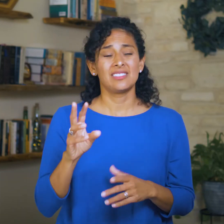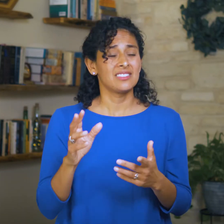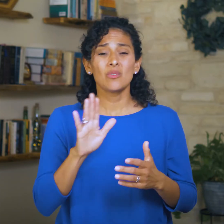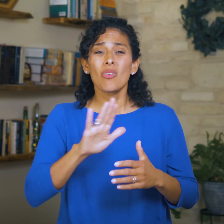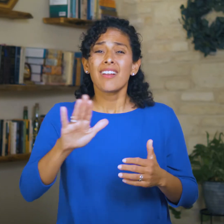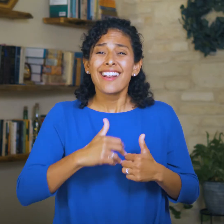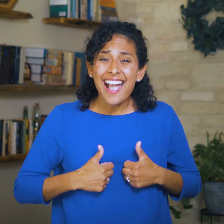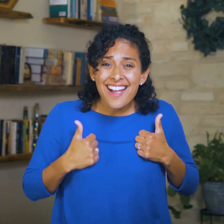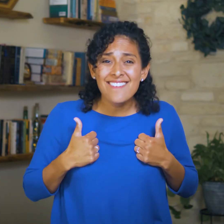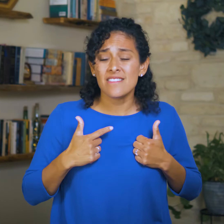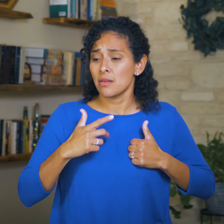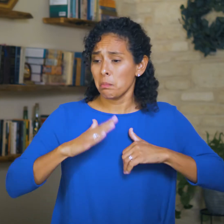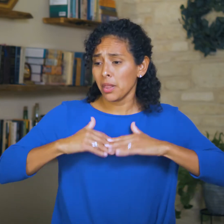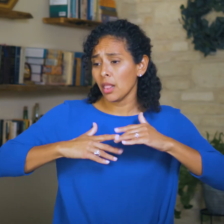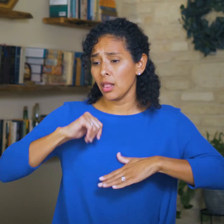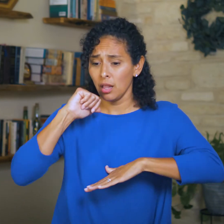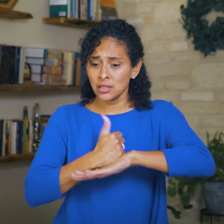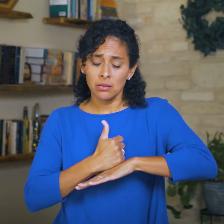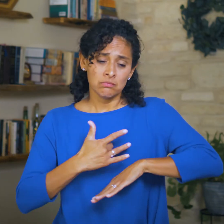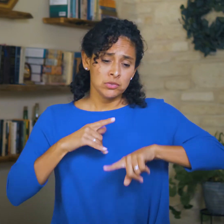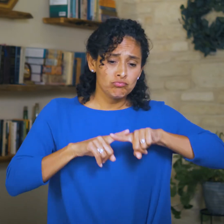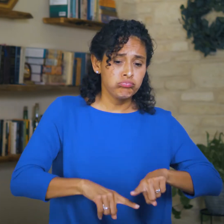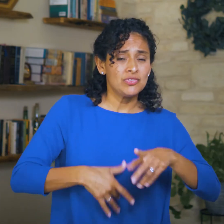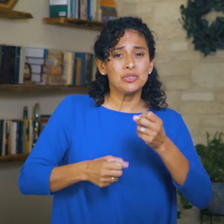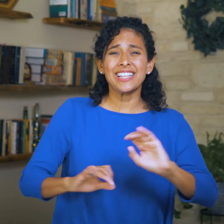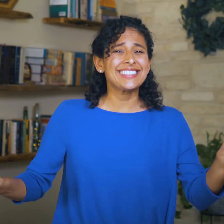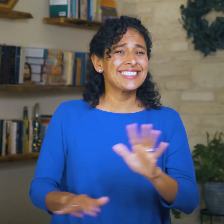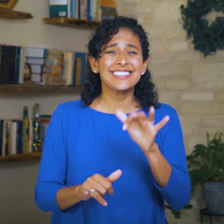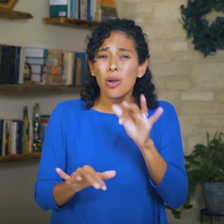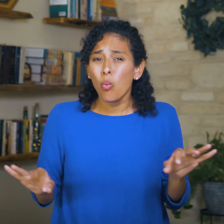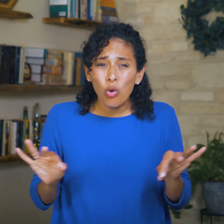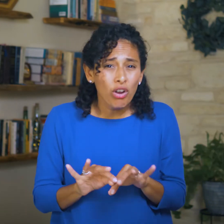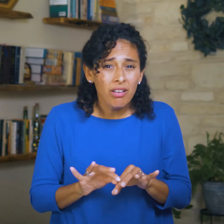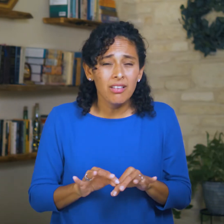Nothing else is worth building your life on.